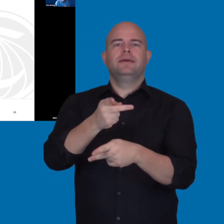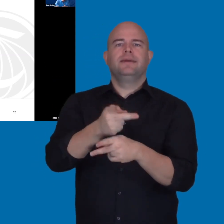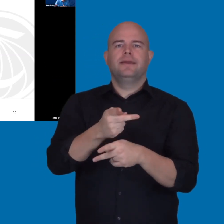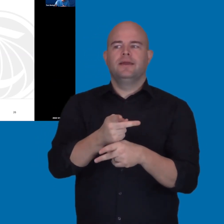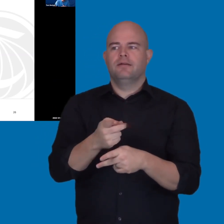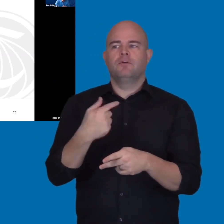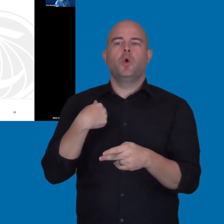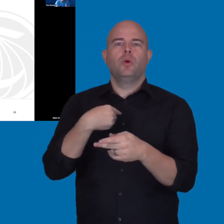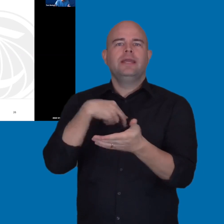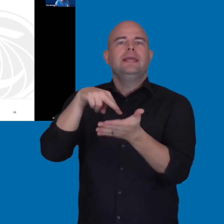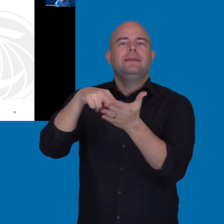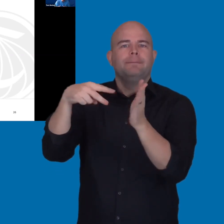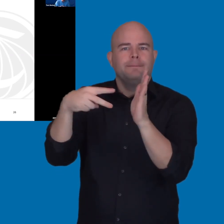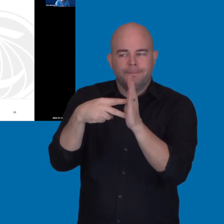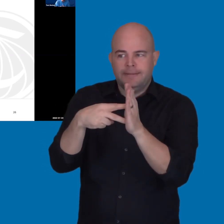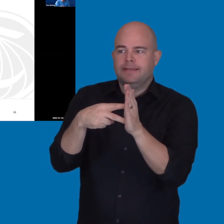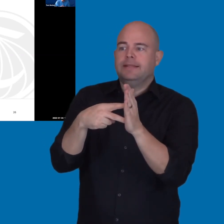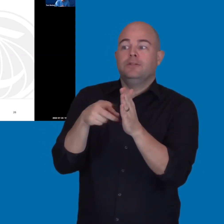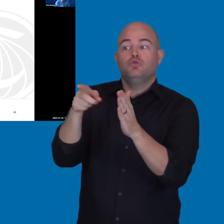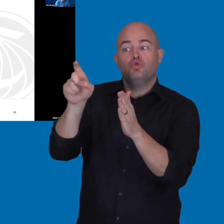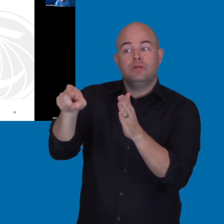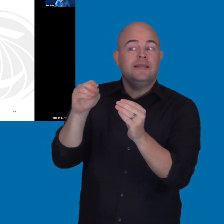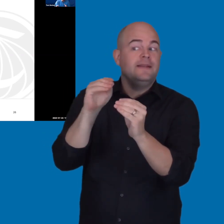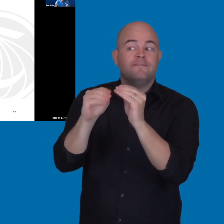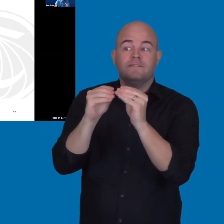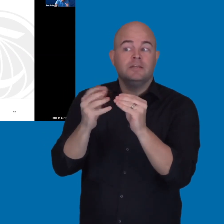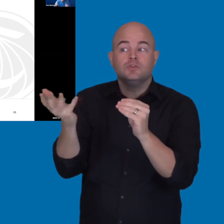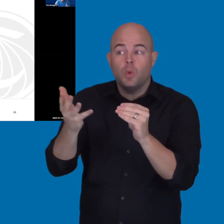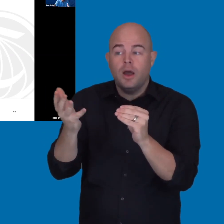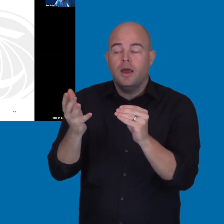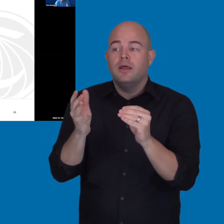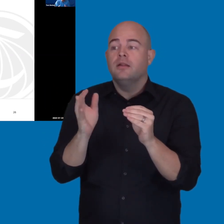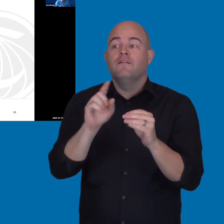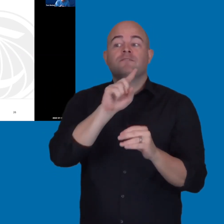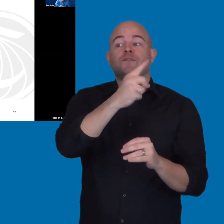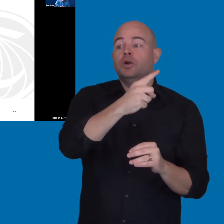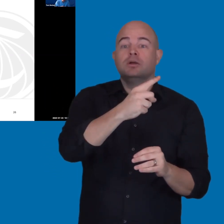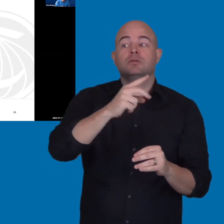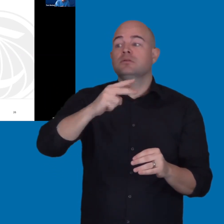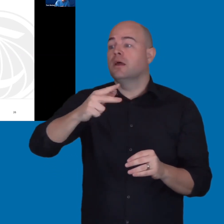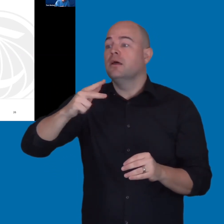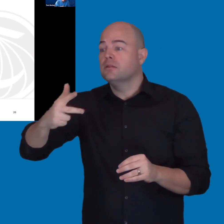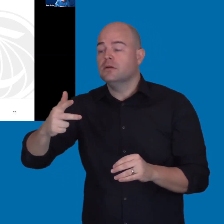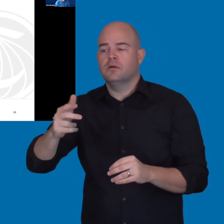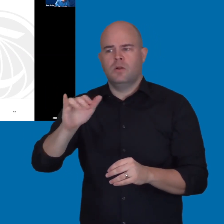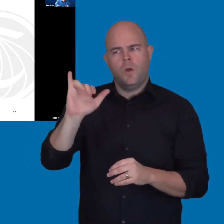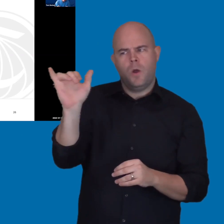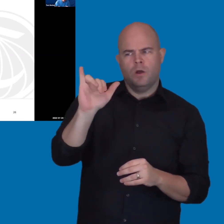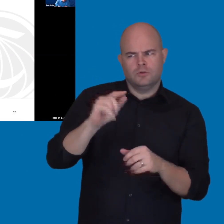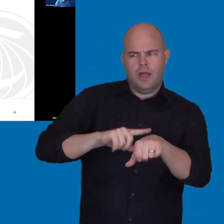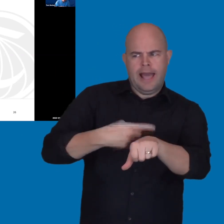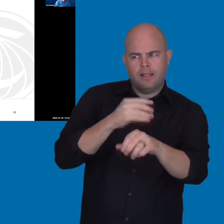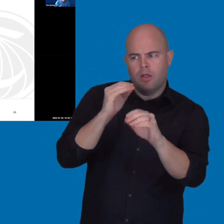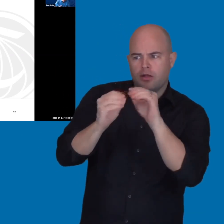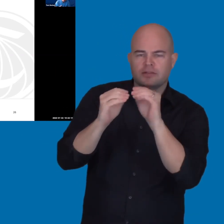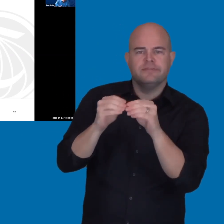to be fixed, when, and in what order. And that's a material term of the contract. And then the other that would typically be